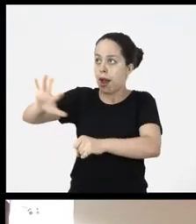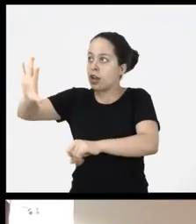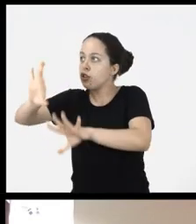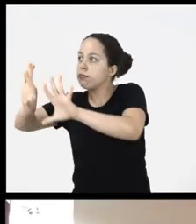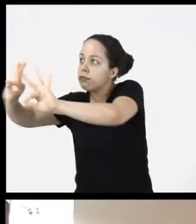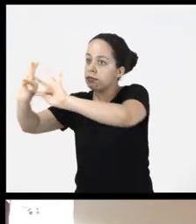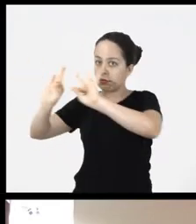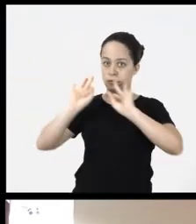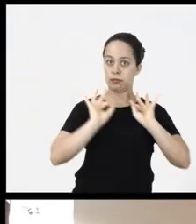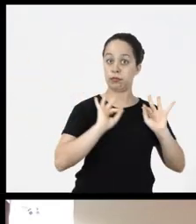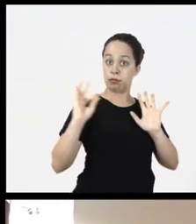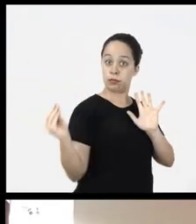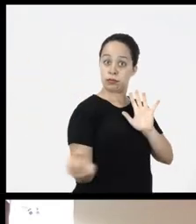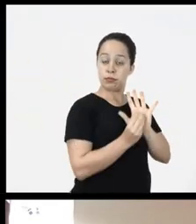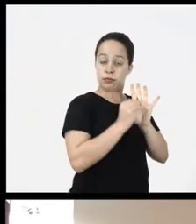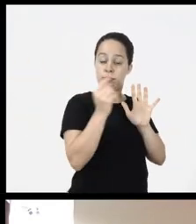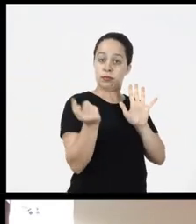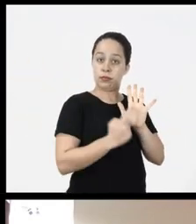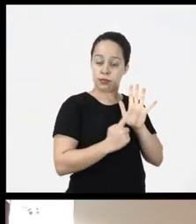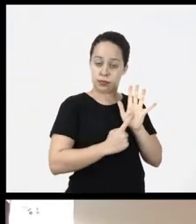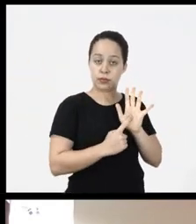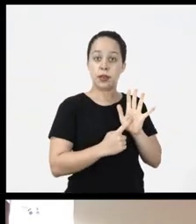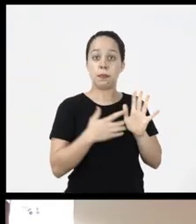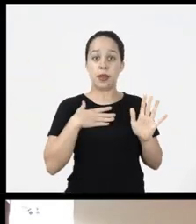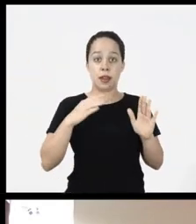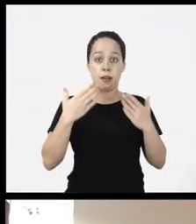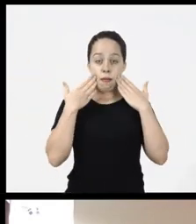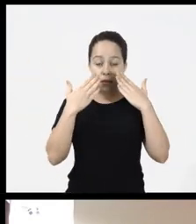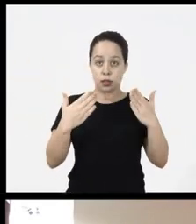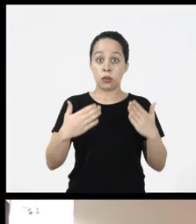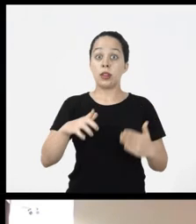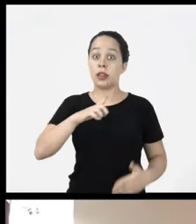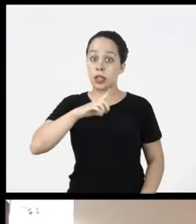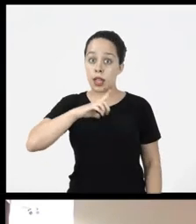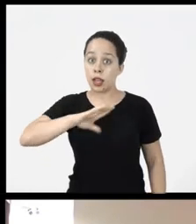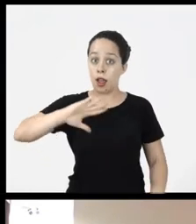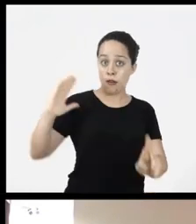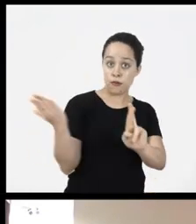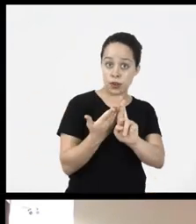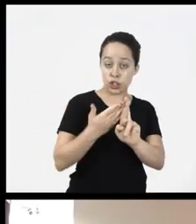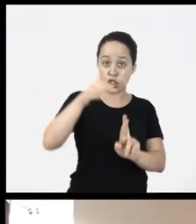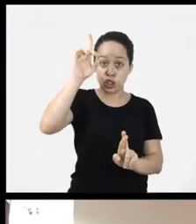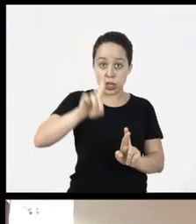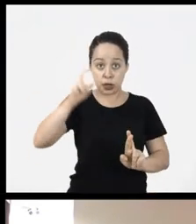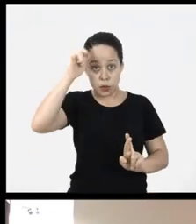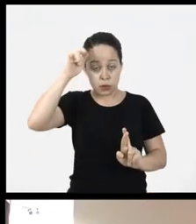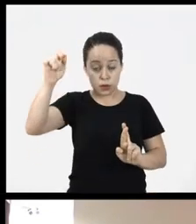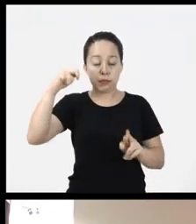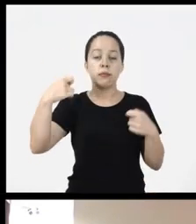I put this image in my presentation copyright I have